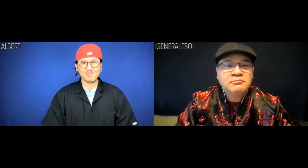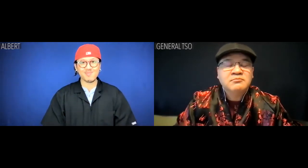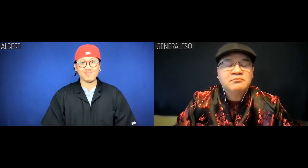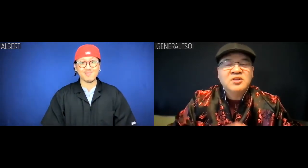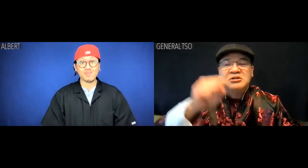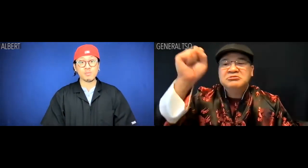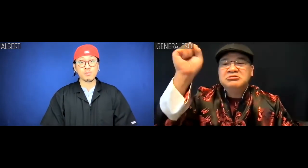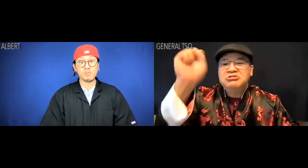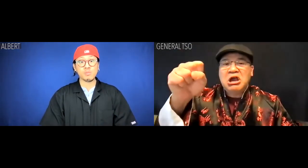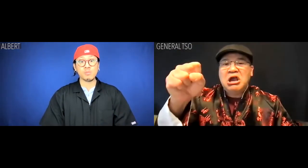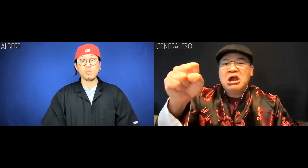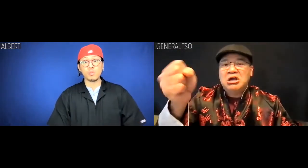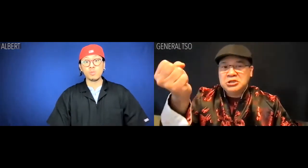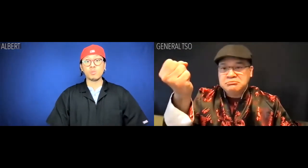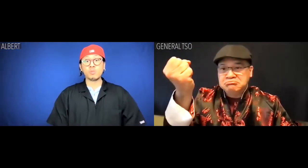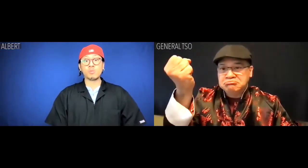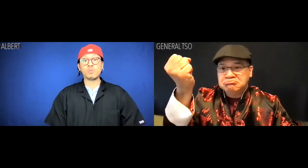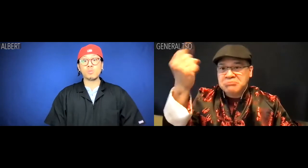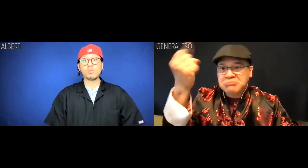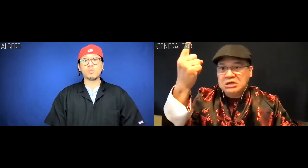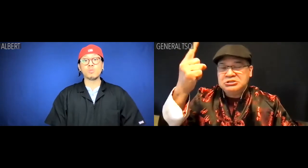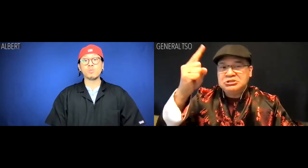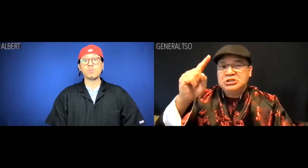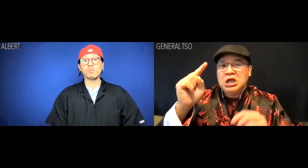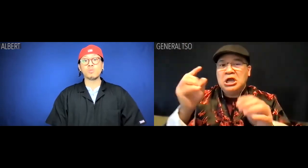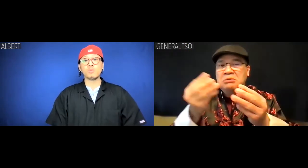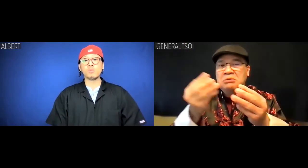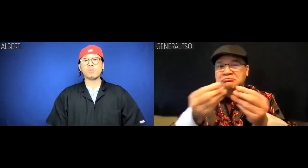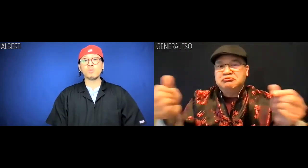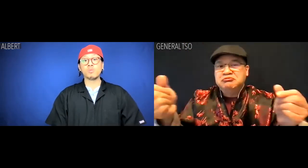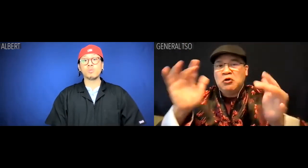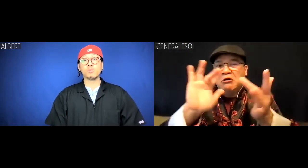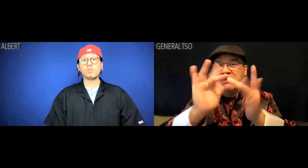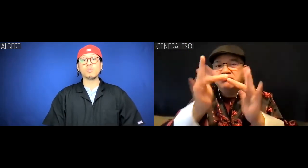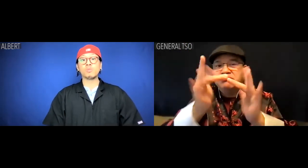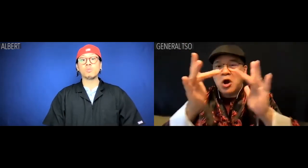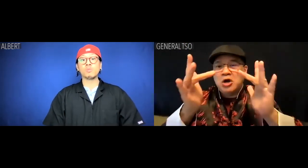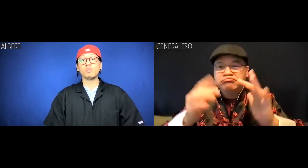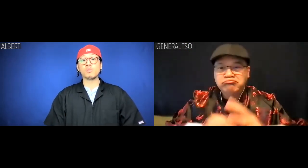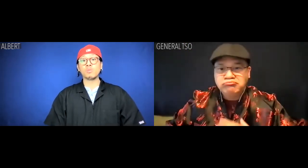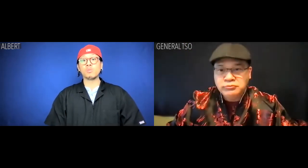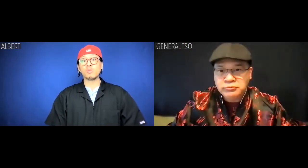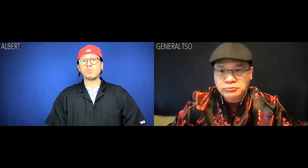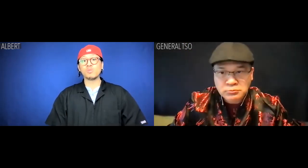General Tso: Yes, that is a concept we can iterate on.